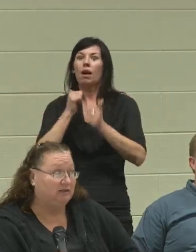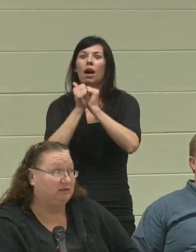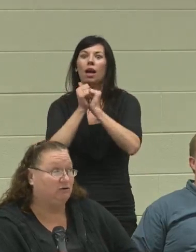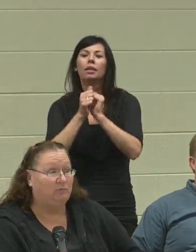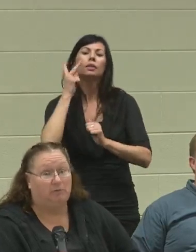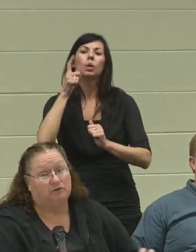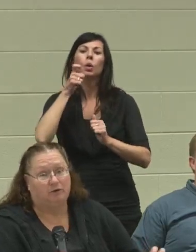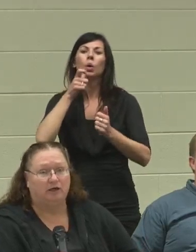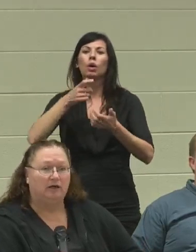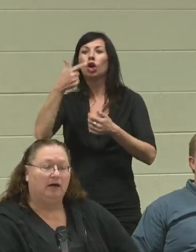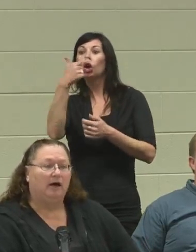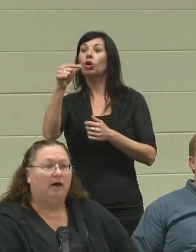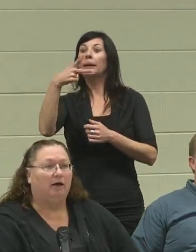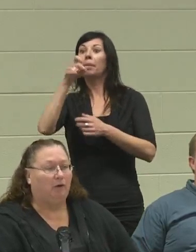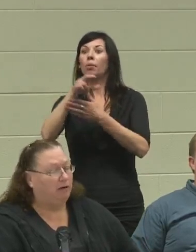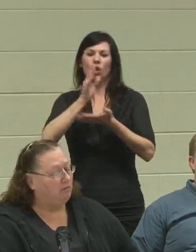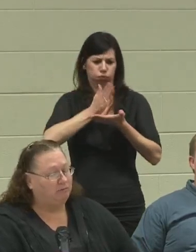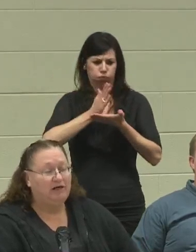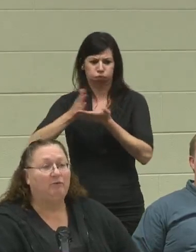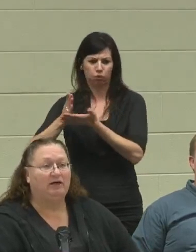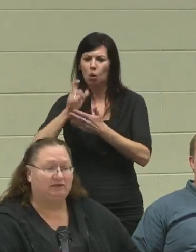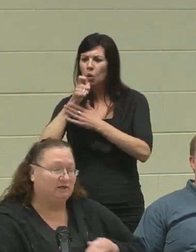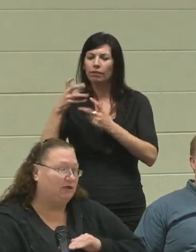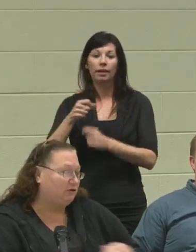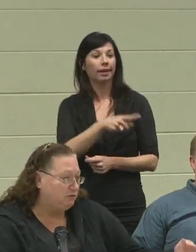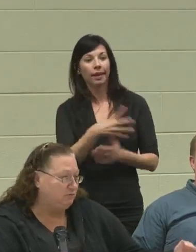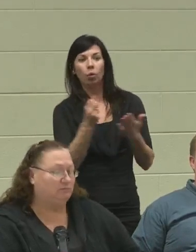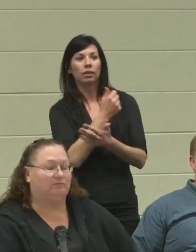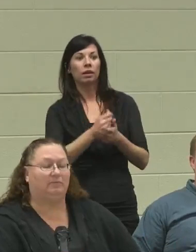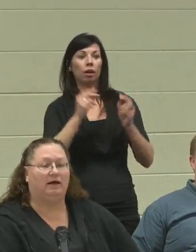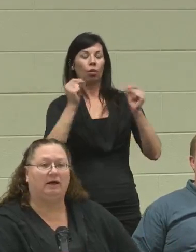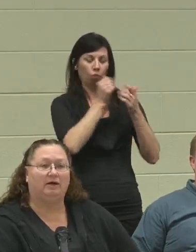these green peppers quick!" Well, he wins. He's like "chewnk, chewnk, chewnk."